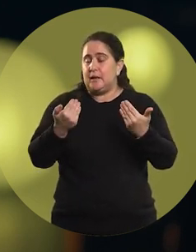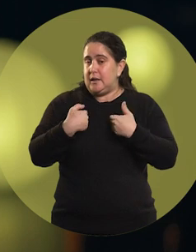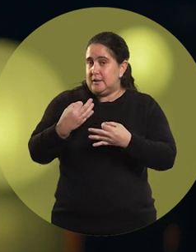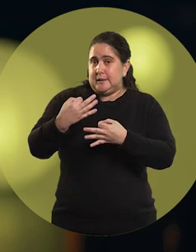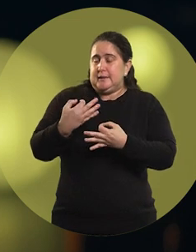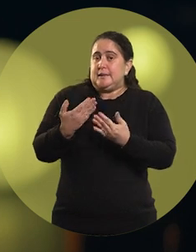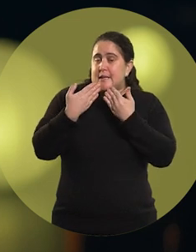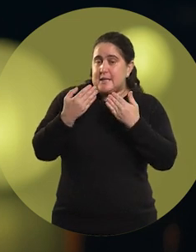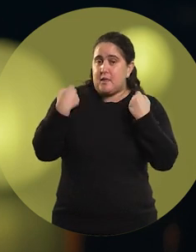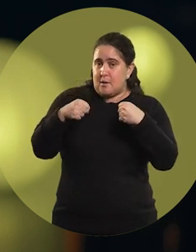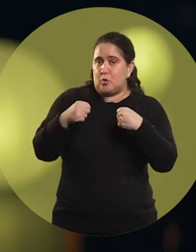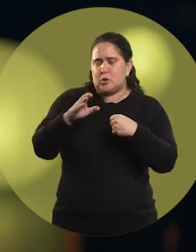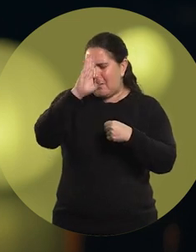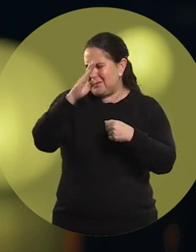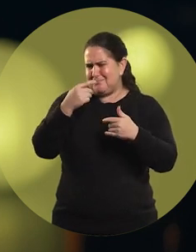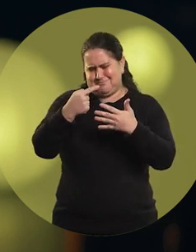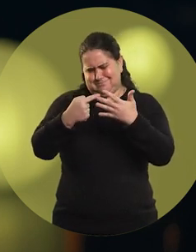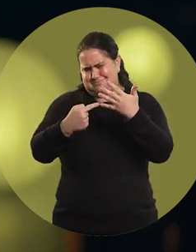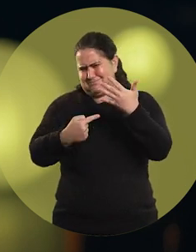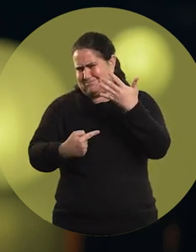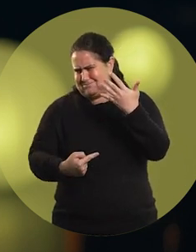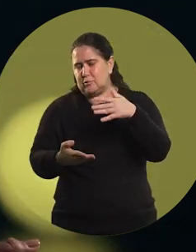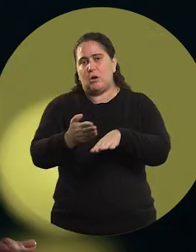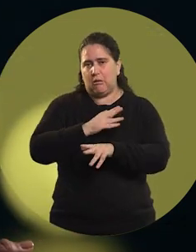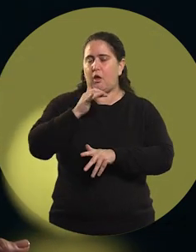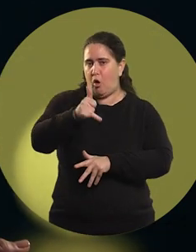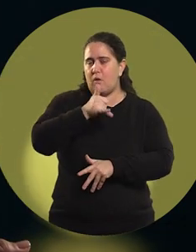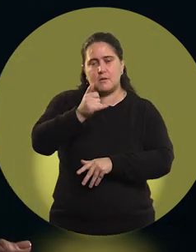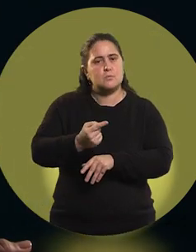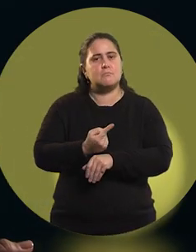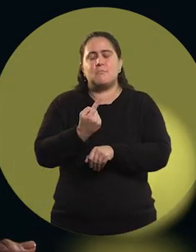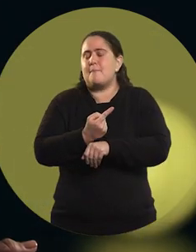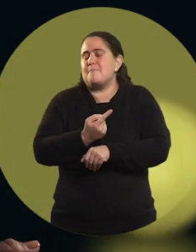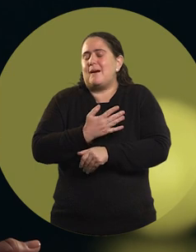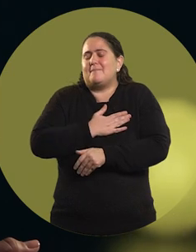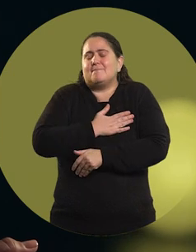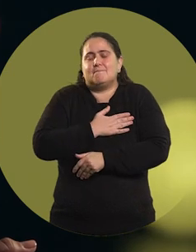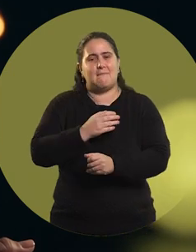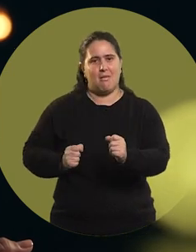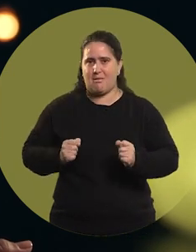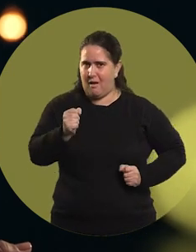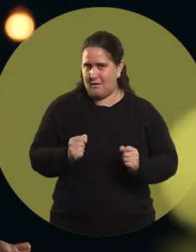it taught me a lot, an awful lot. As I was telling you today, my first love was athletics,